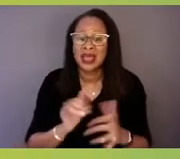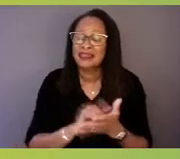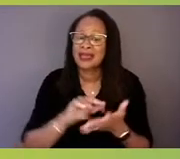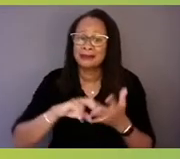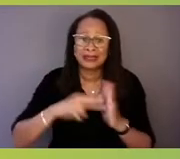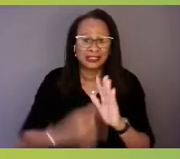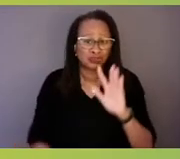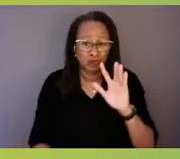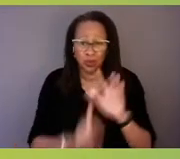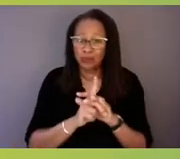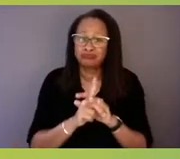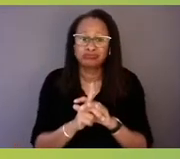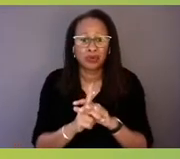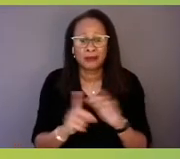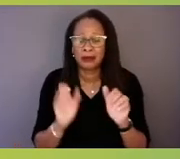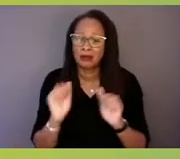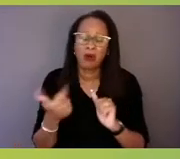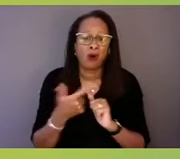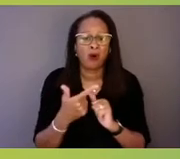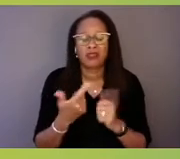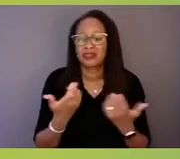and that's why SAMHSA and this administration